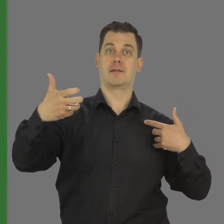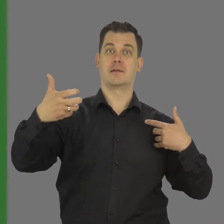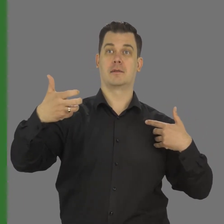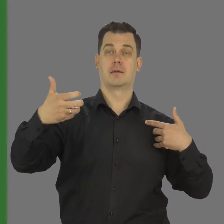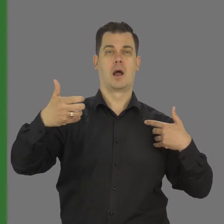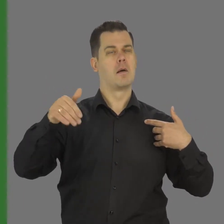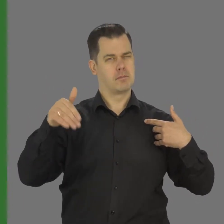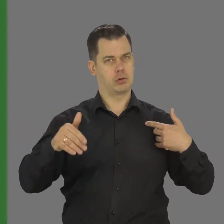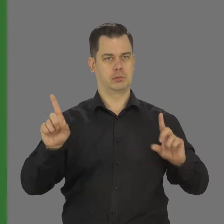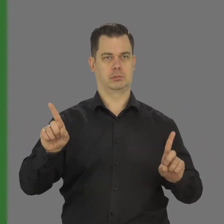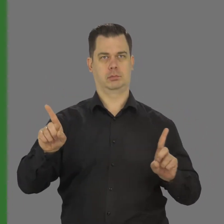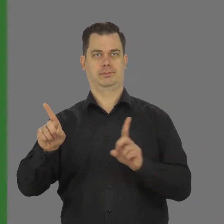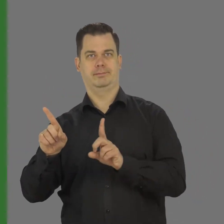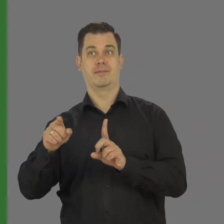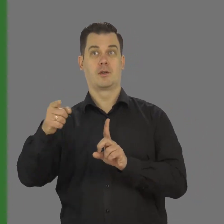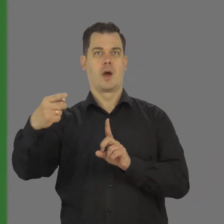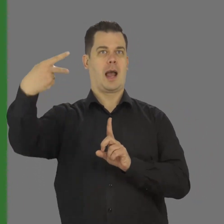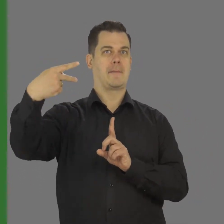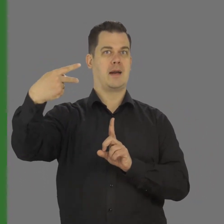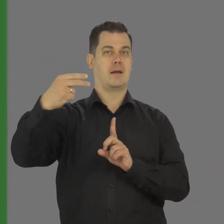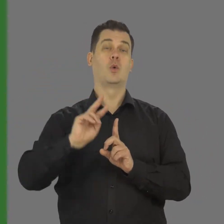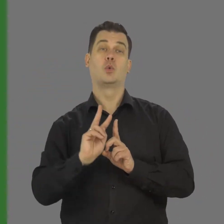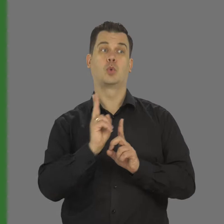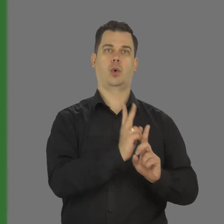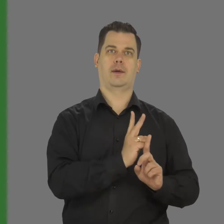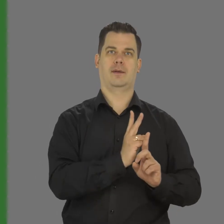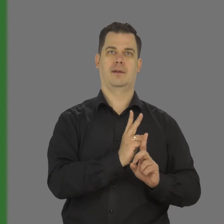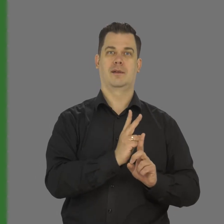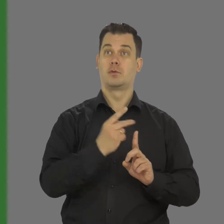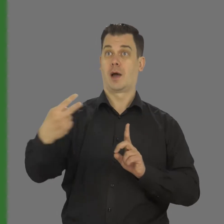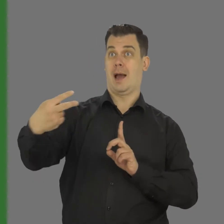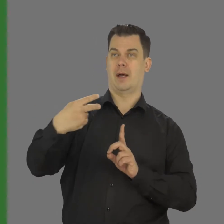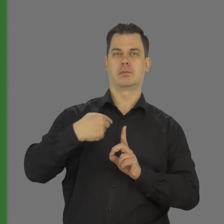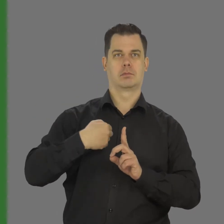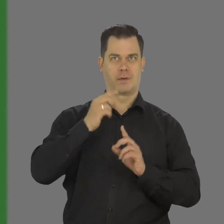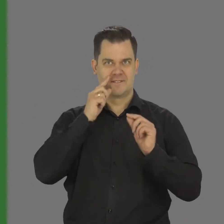can convinces that it would be the best if he had a separate camera, facing only on him.